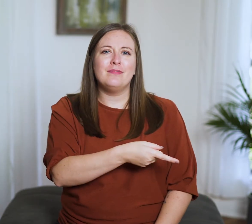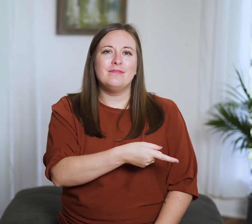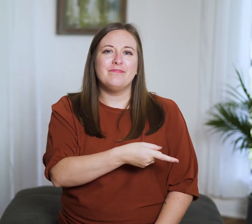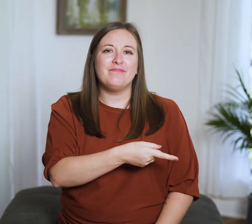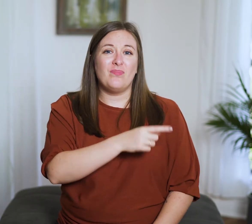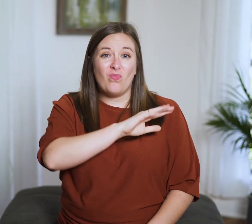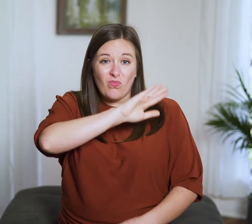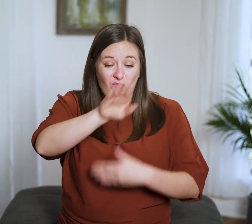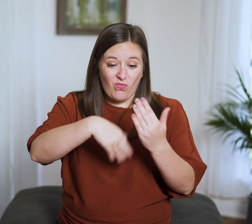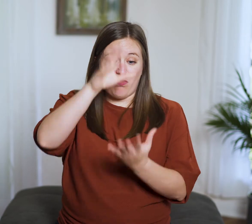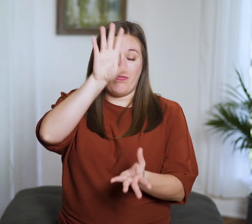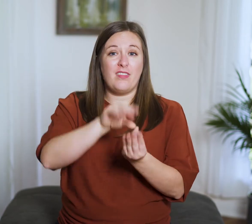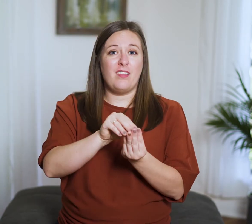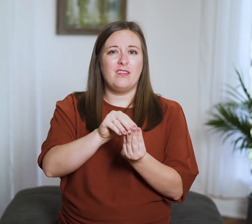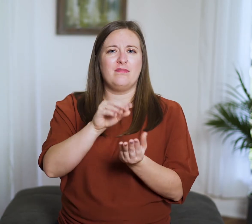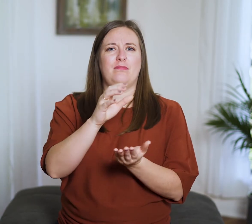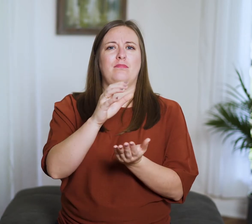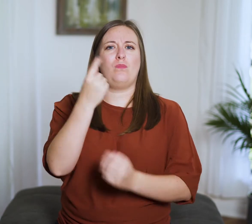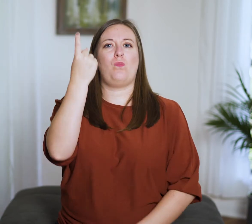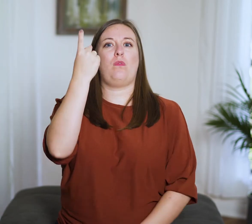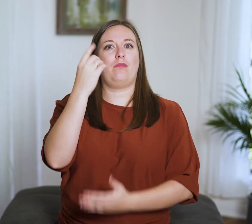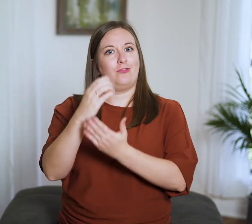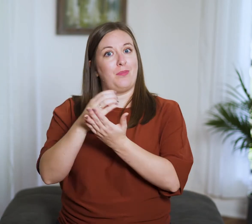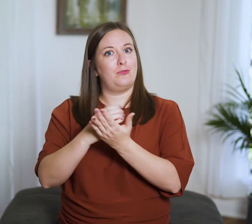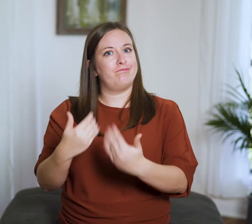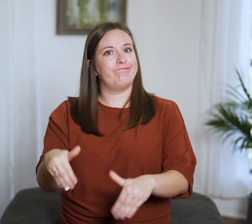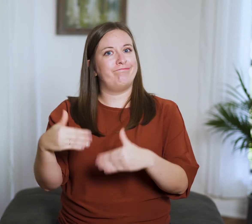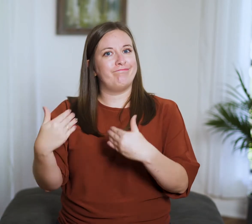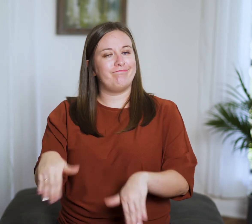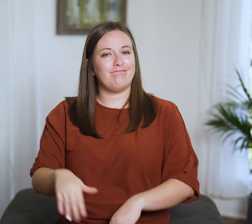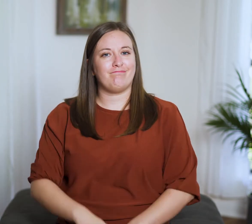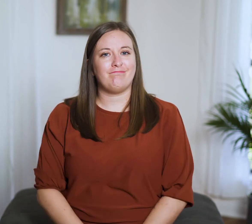And that’s just in one chapter!